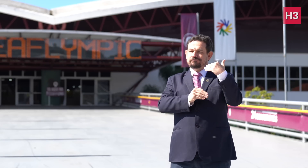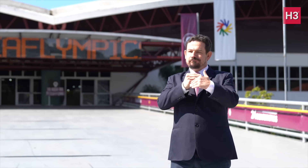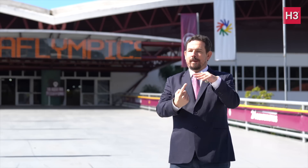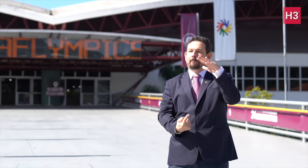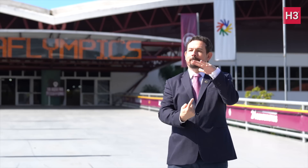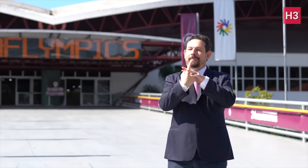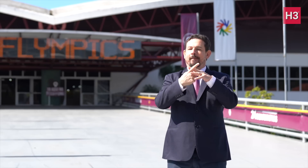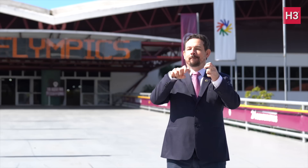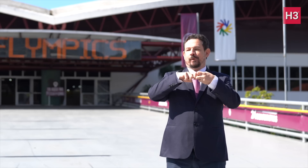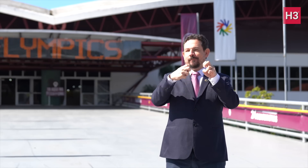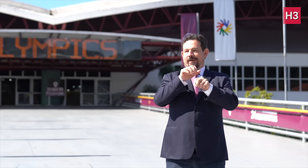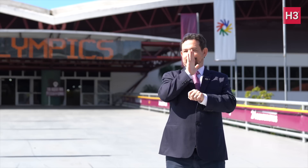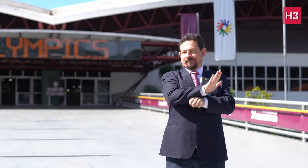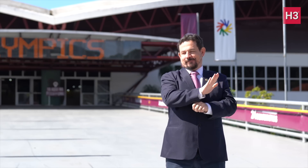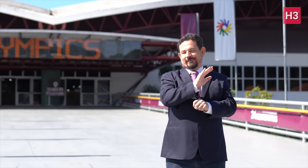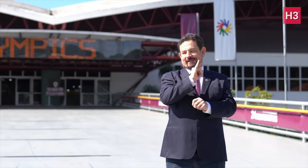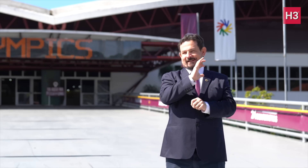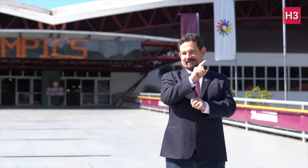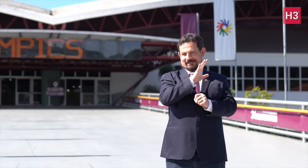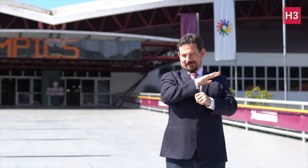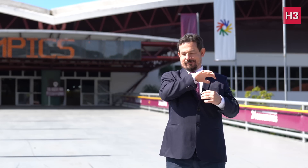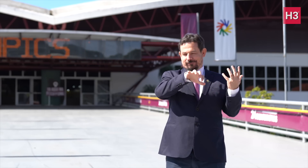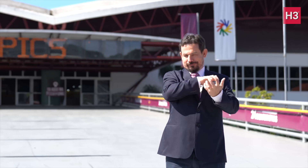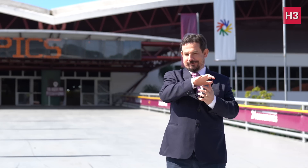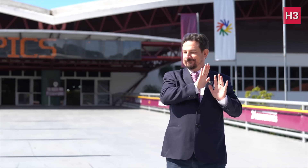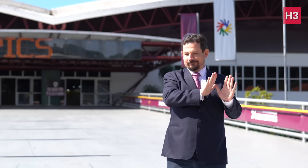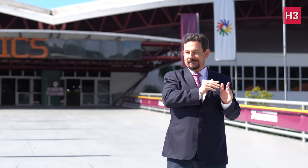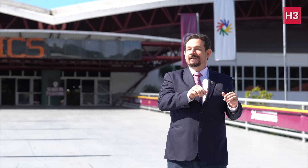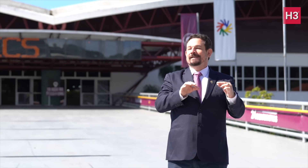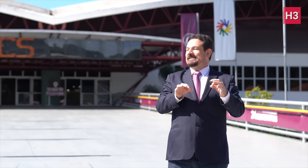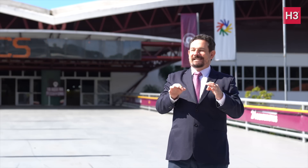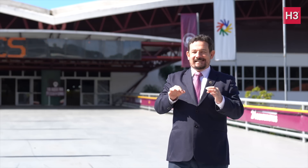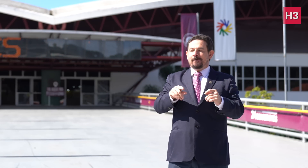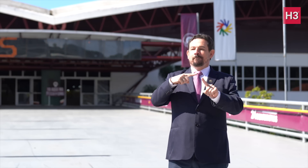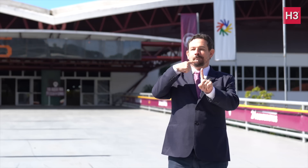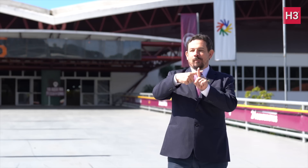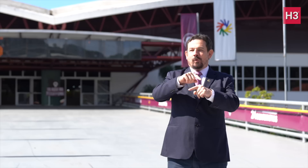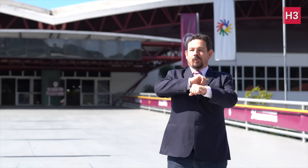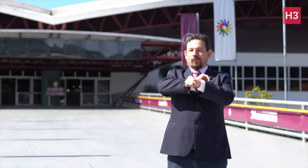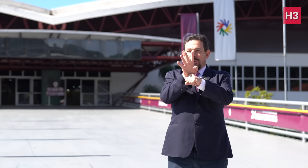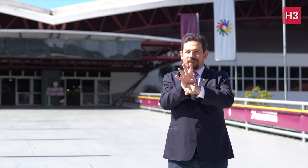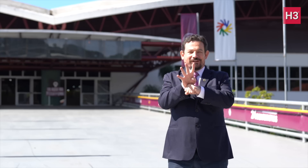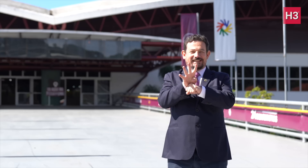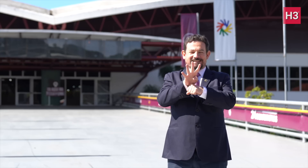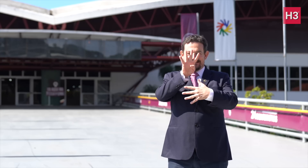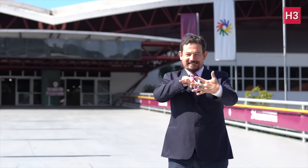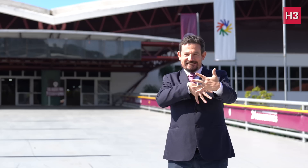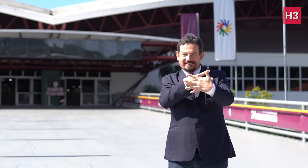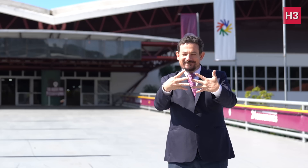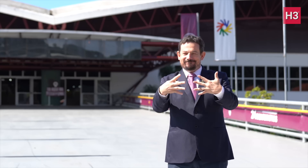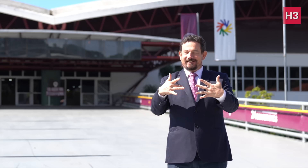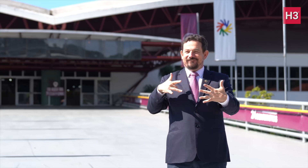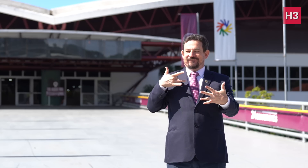and with COVID on the upwards, we felt the timing wasn't good.